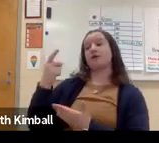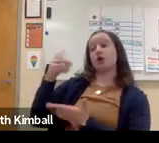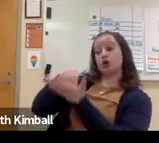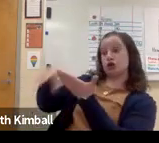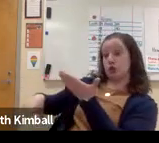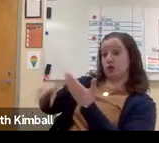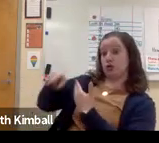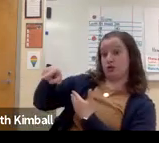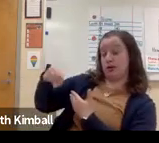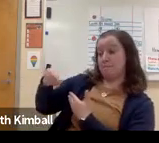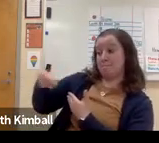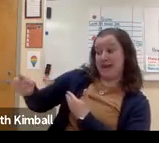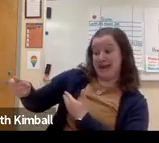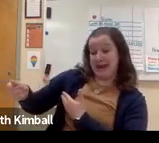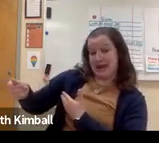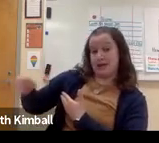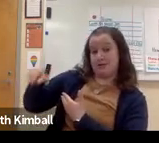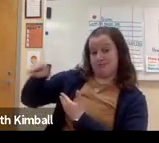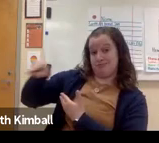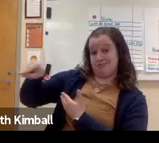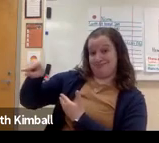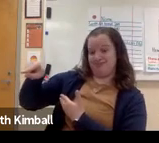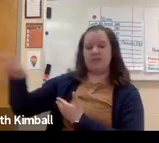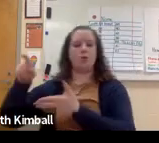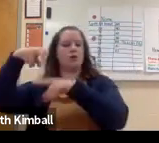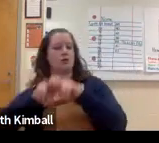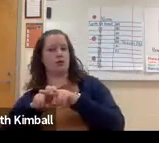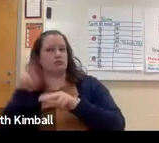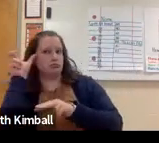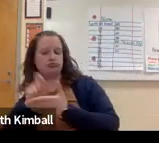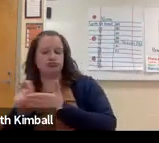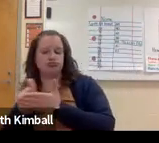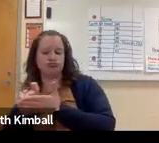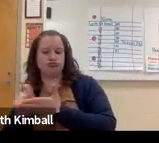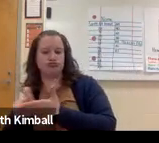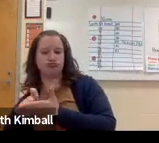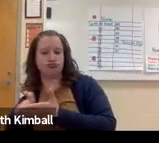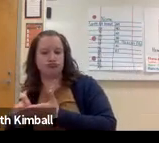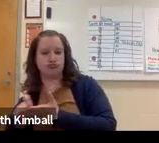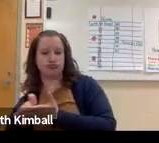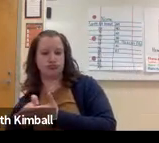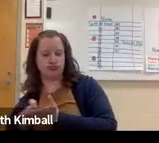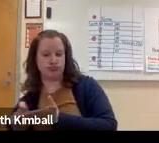Usually, for college programs, you will have a student who pays for someone